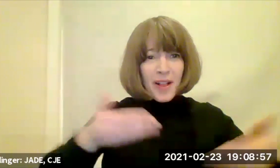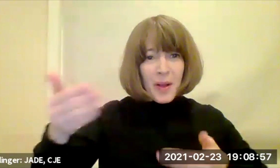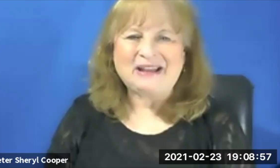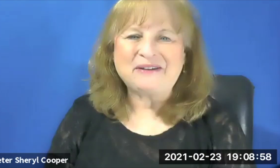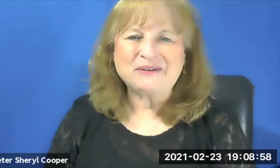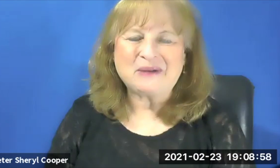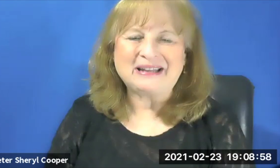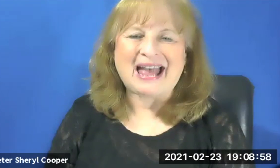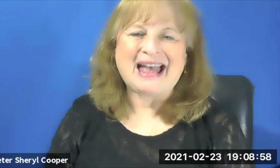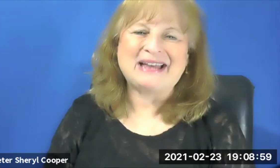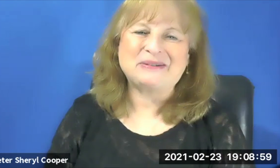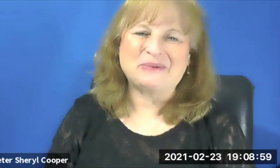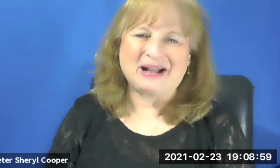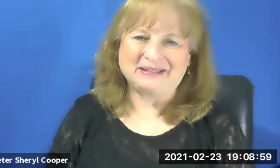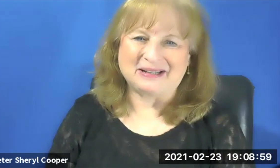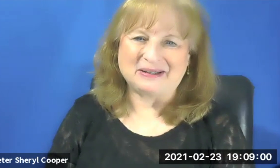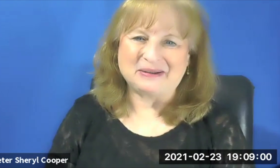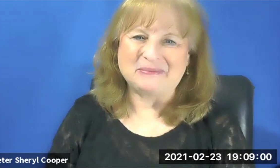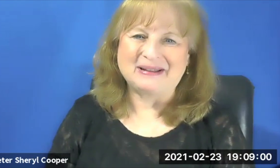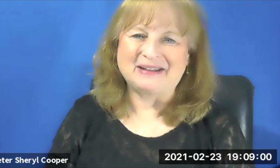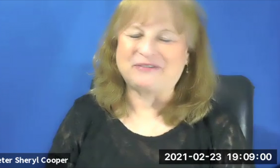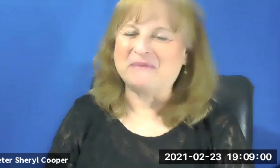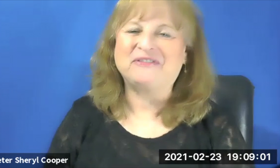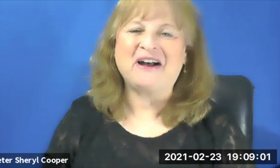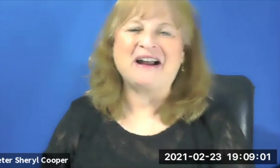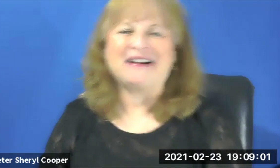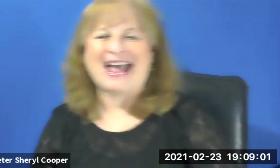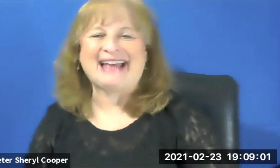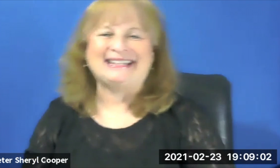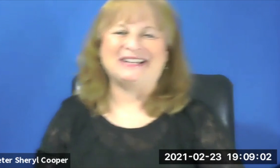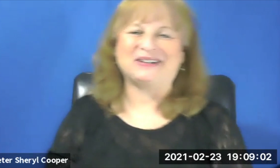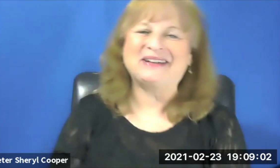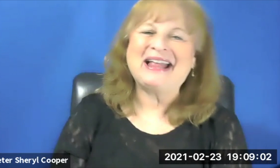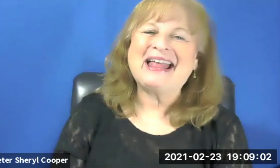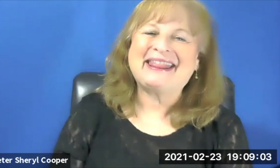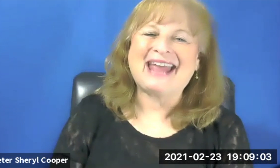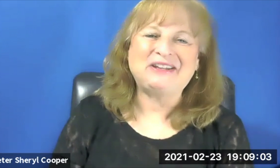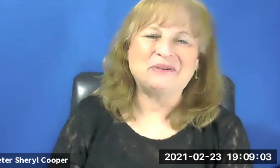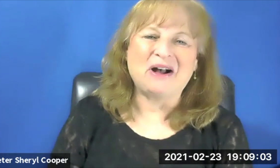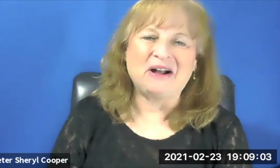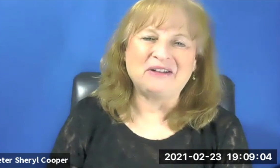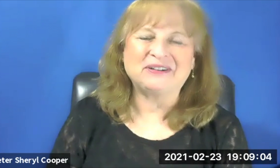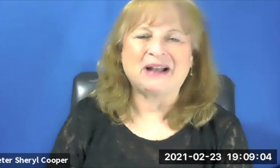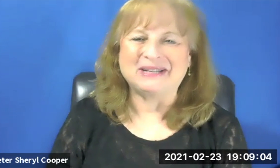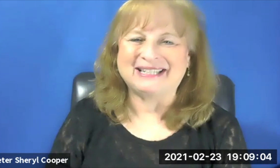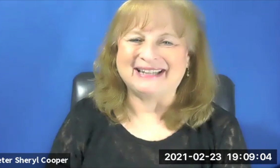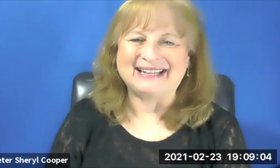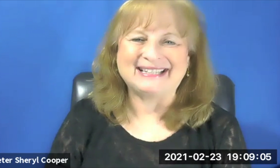Hello, everyone And welcome. From far and near Thank you all for coming tonight.